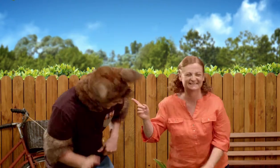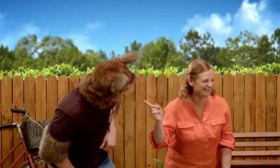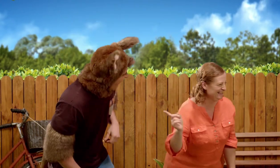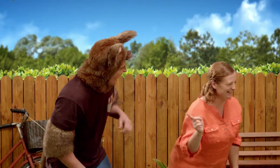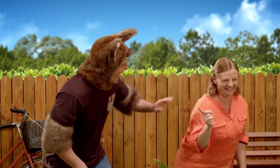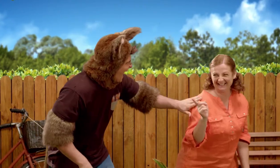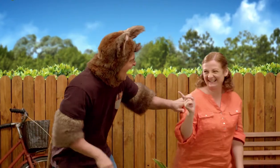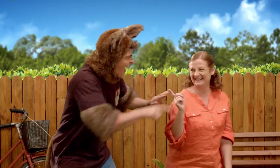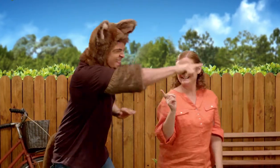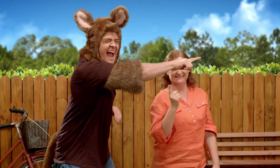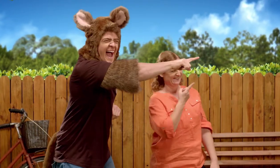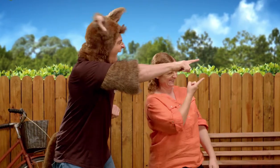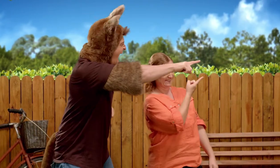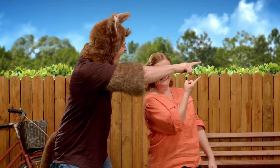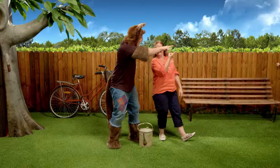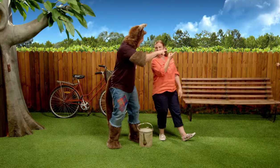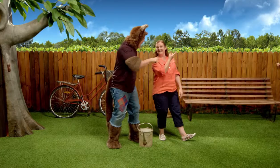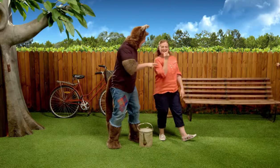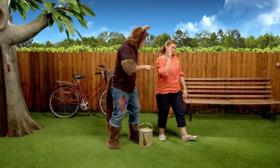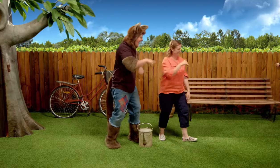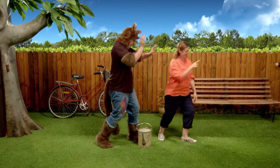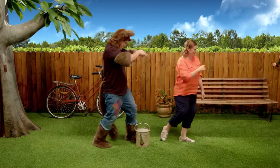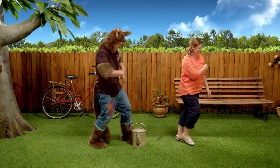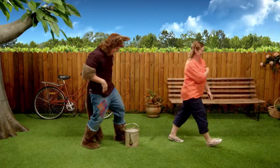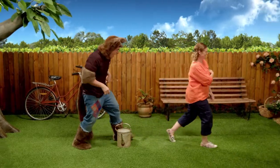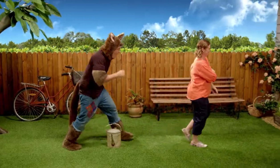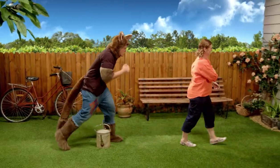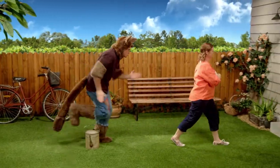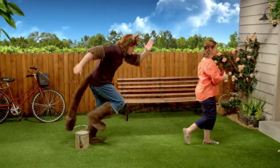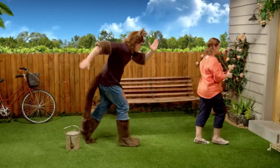Haha! Sally, it's over there. Come on.